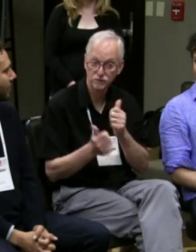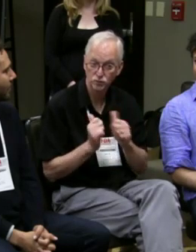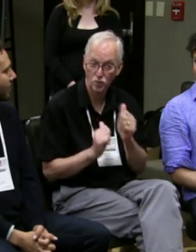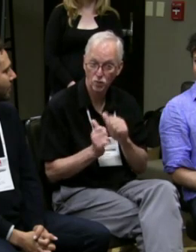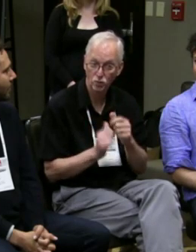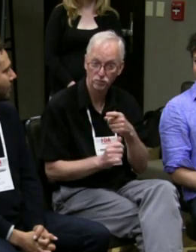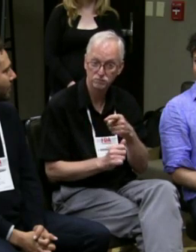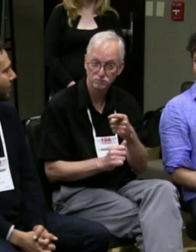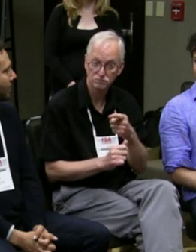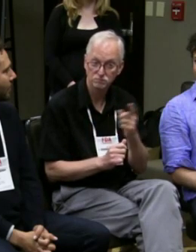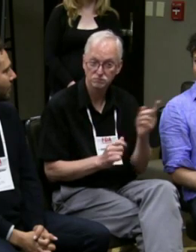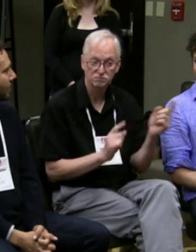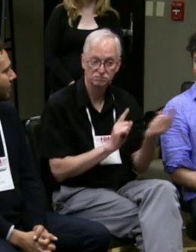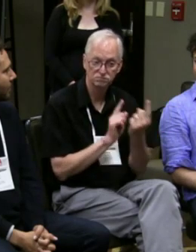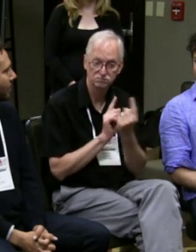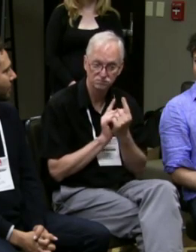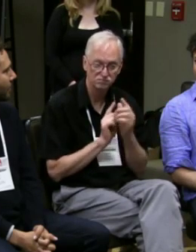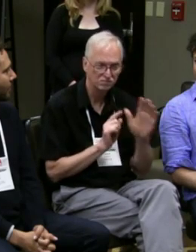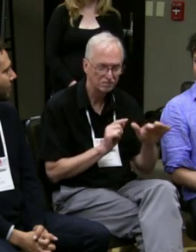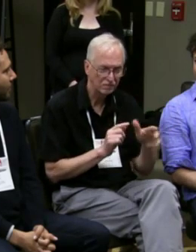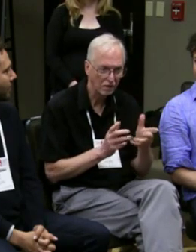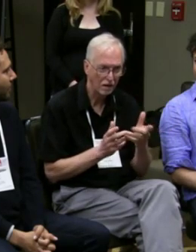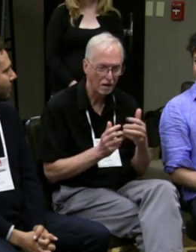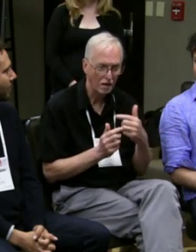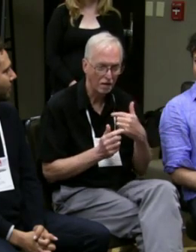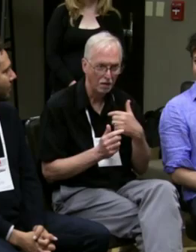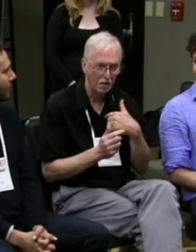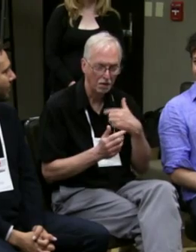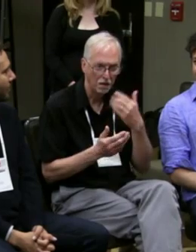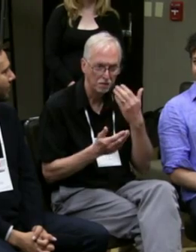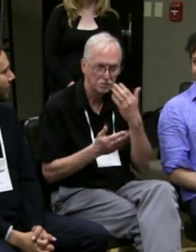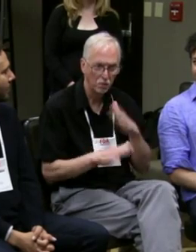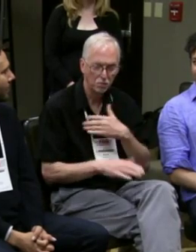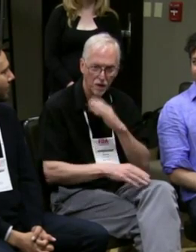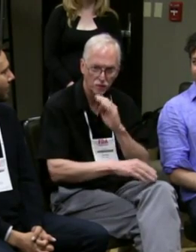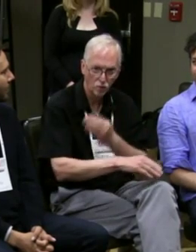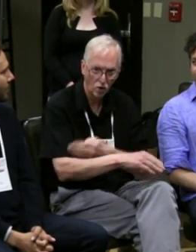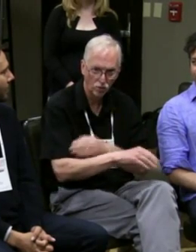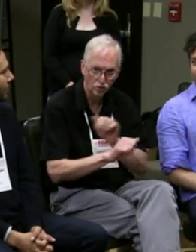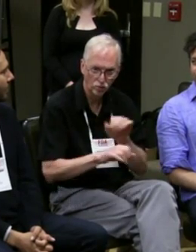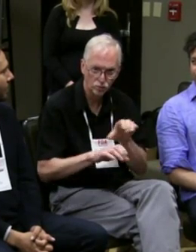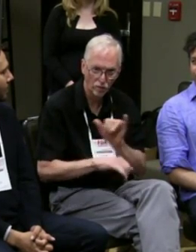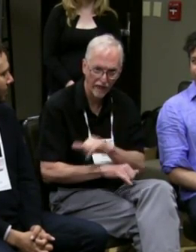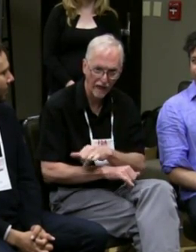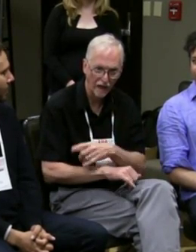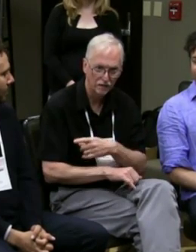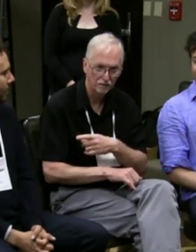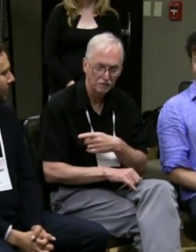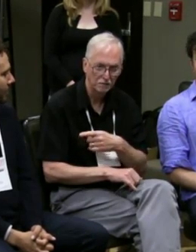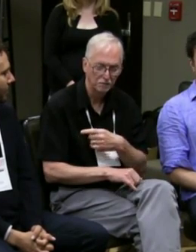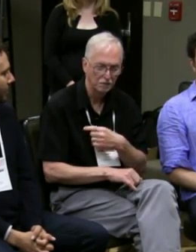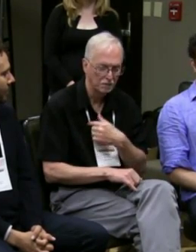and the parents have to come to see the show of course, and they'll come up and they'll say I didn't realize that my daughter